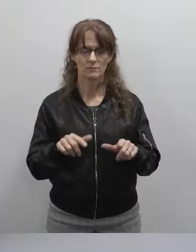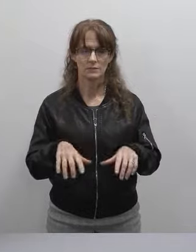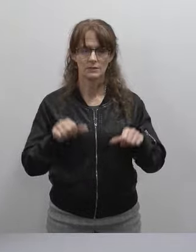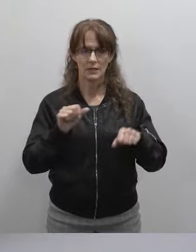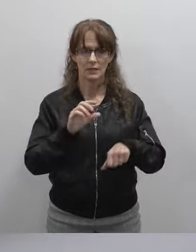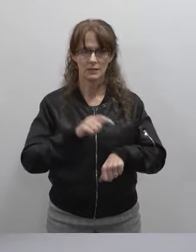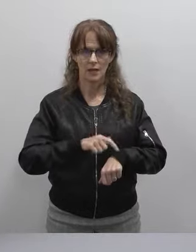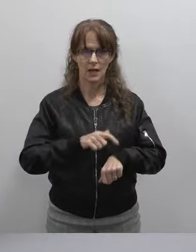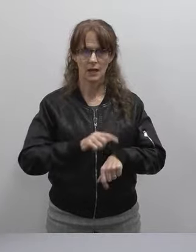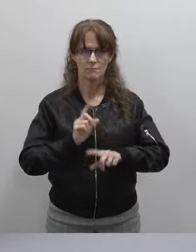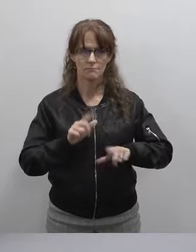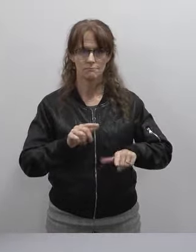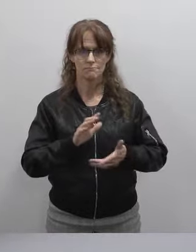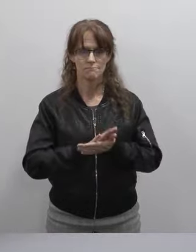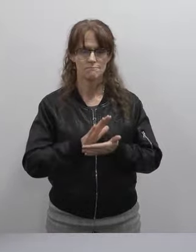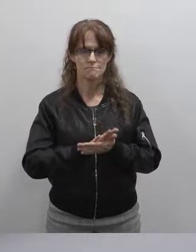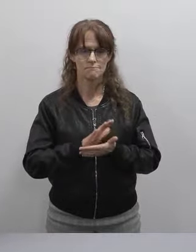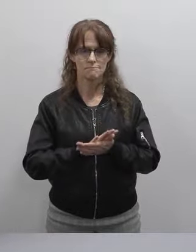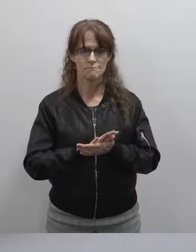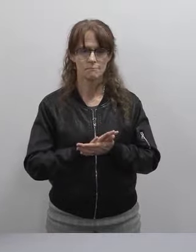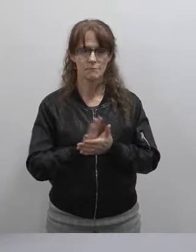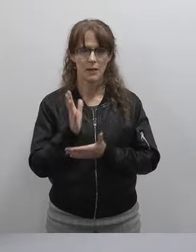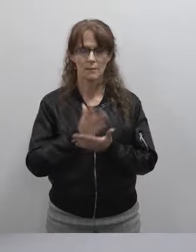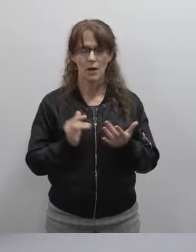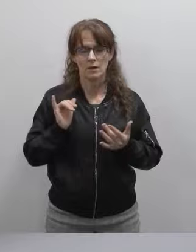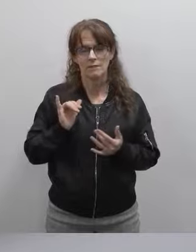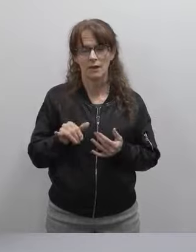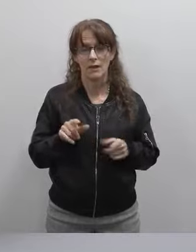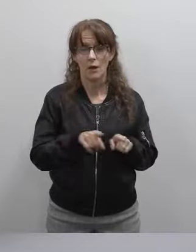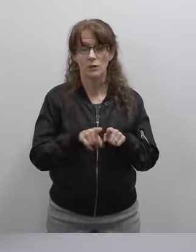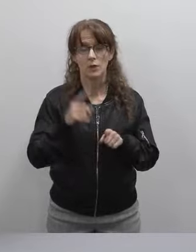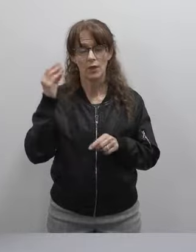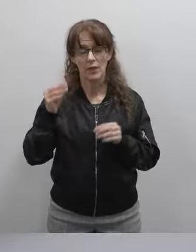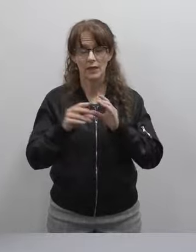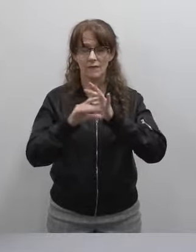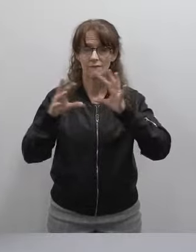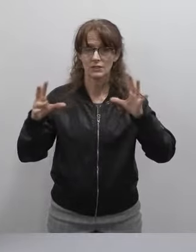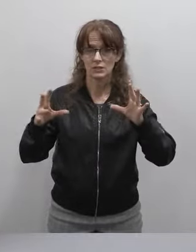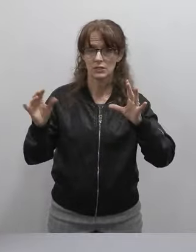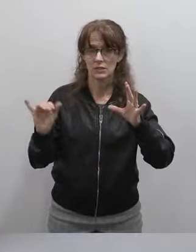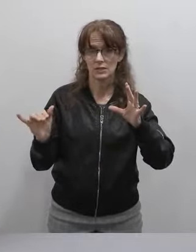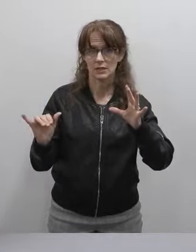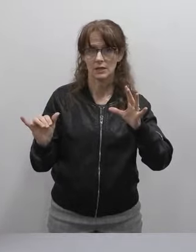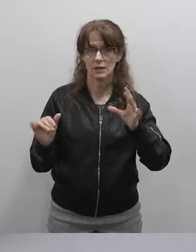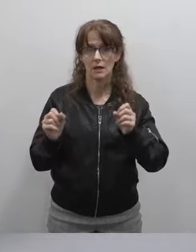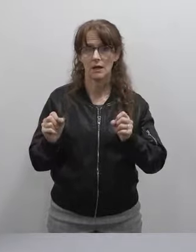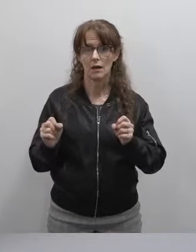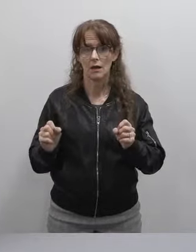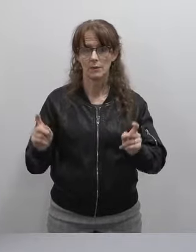in acknowledging and being a part of that. I also think of visioning as the opportunity